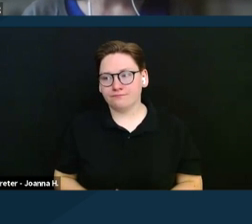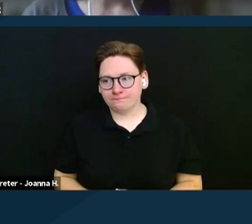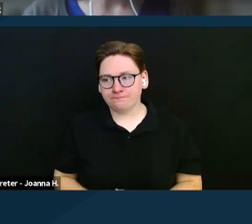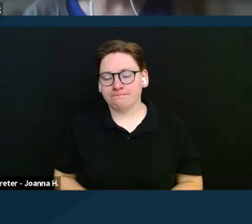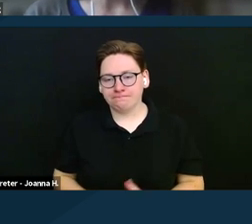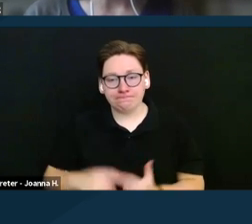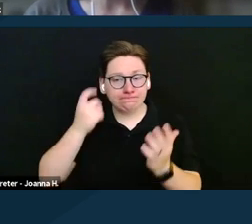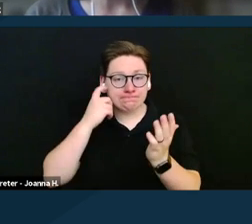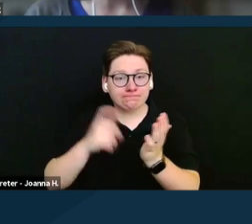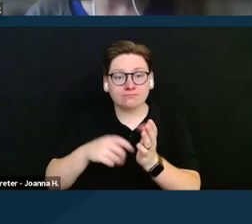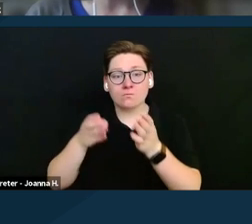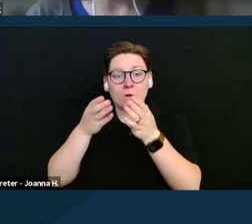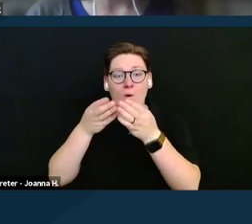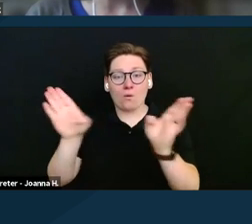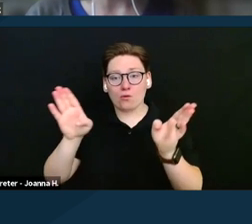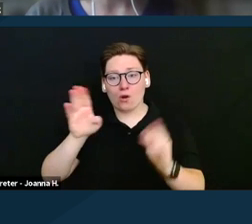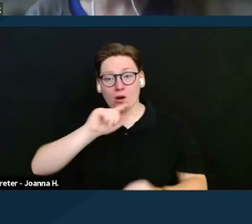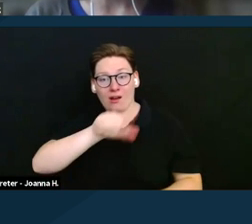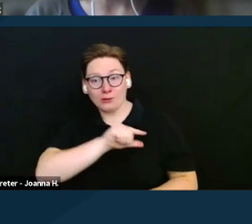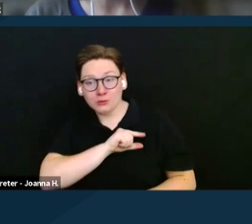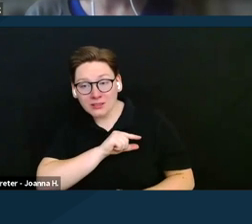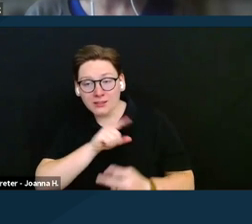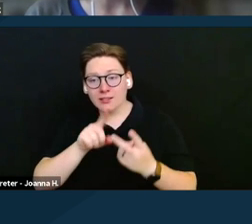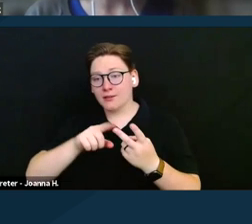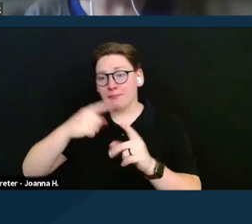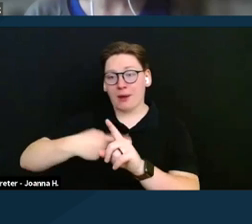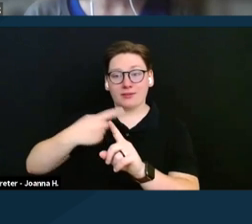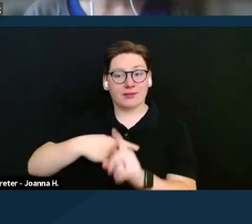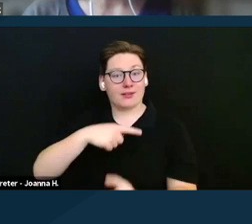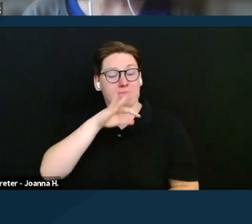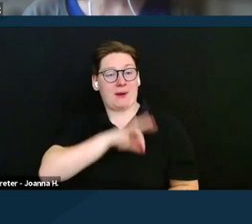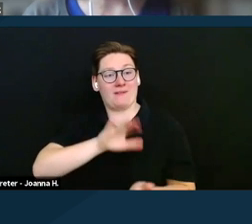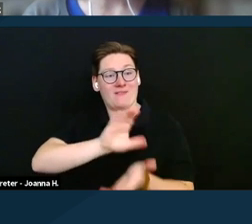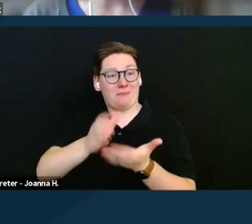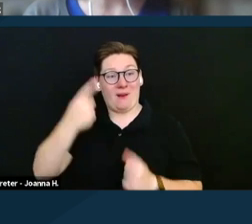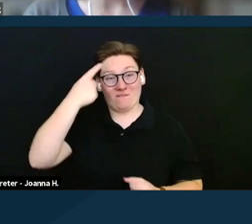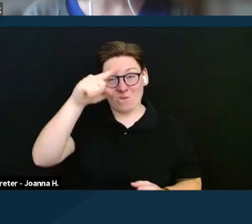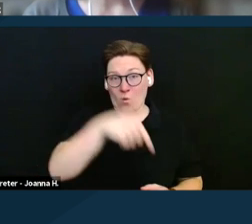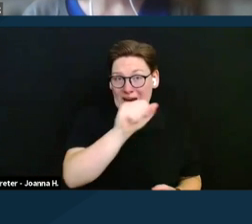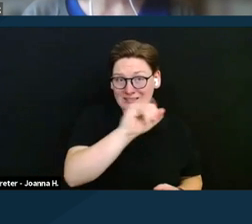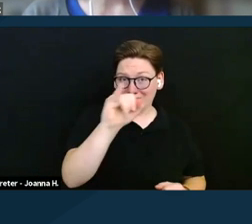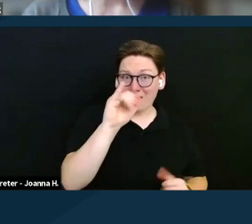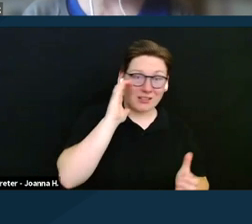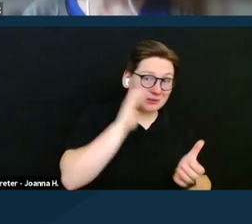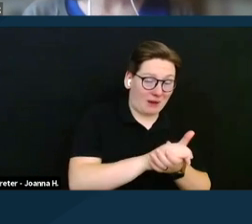and the monthly benefit amount of the SSI spouse is gonna be affected by their spouse